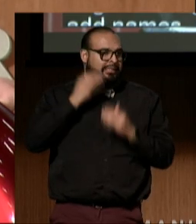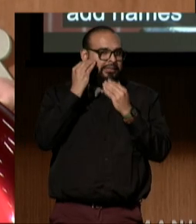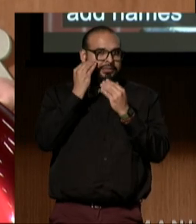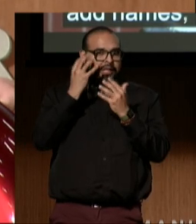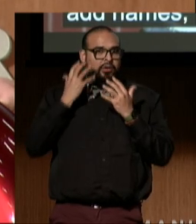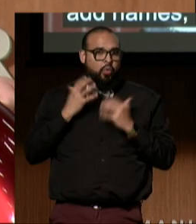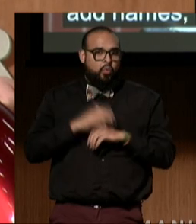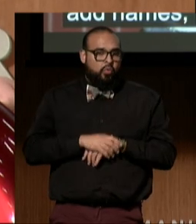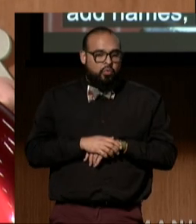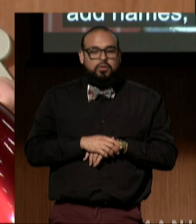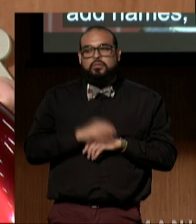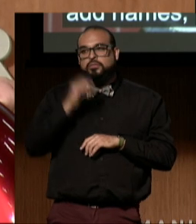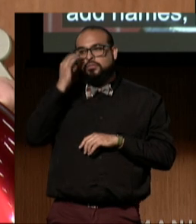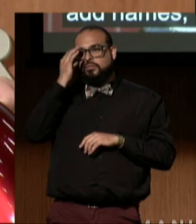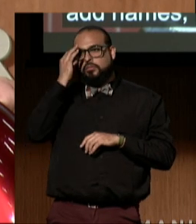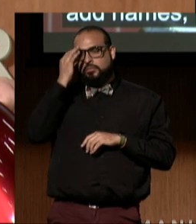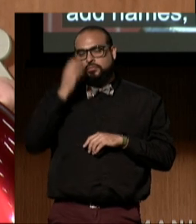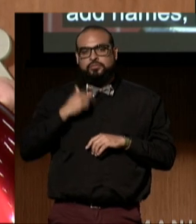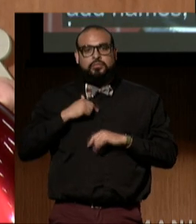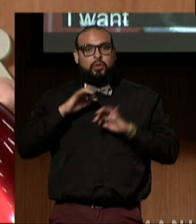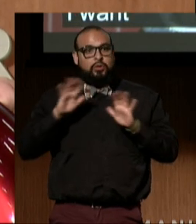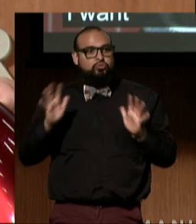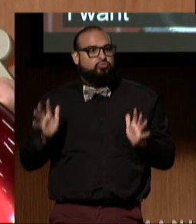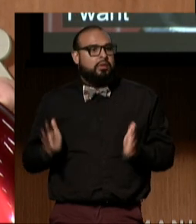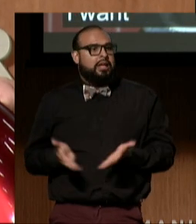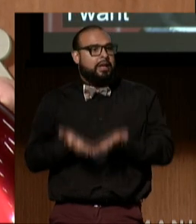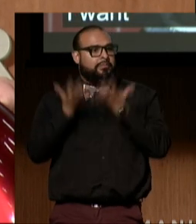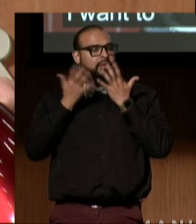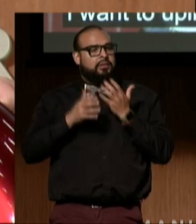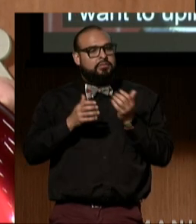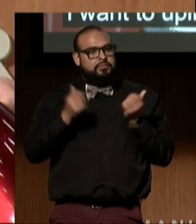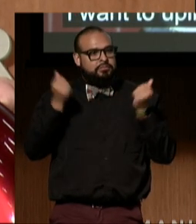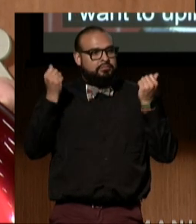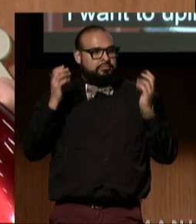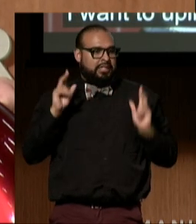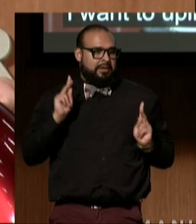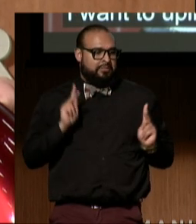I want to uplift several people...